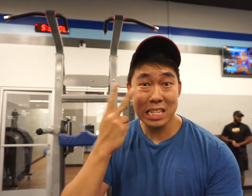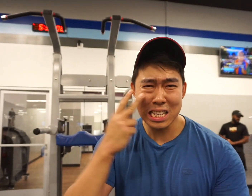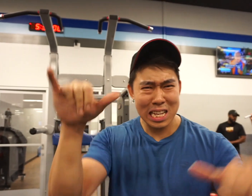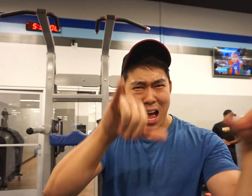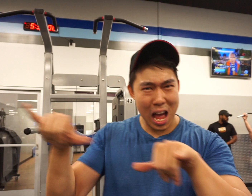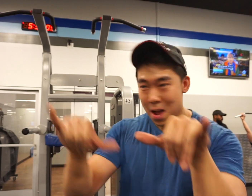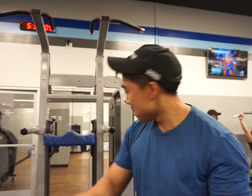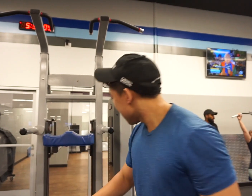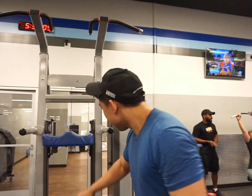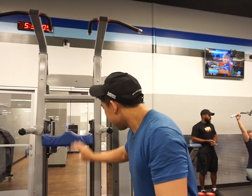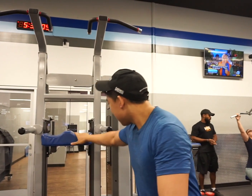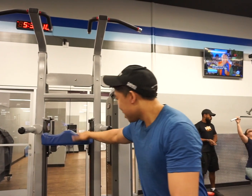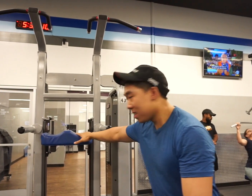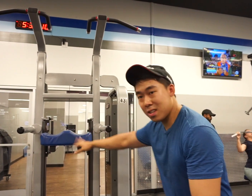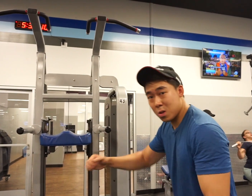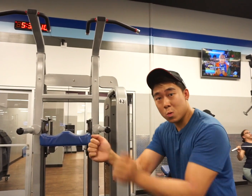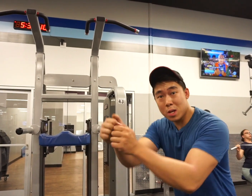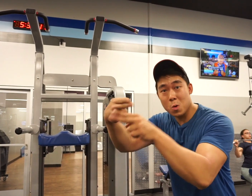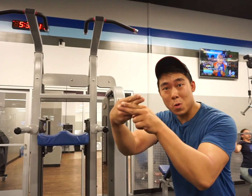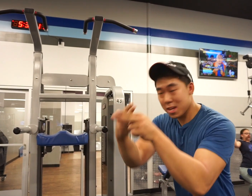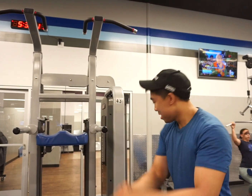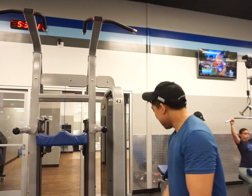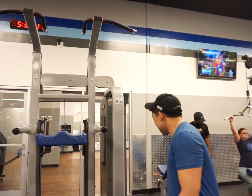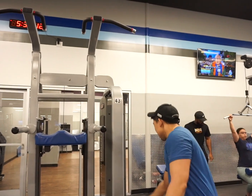This is one of the most common exercise I’ve seen people do at the gym. It has weights.